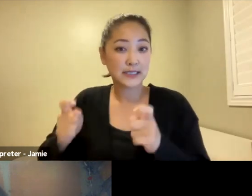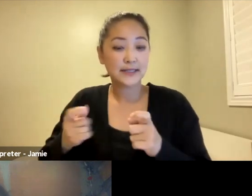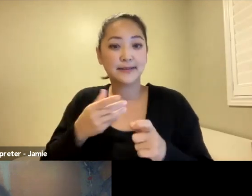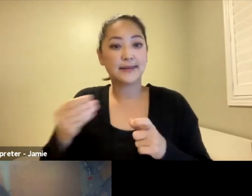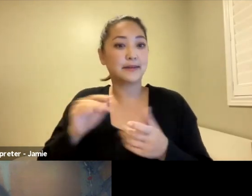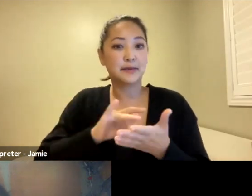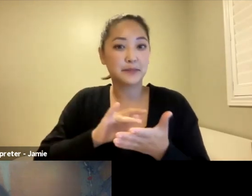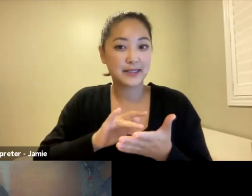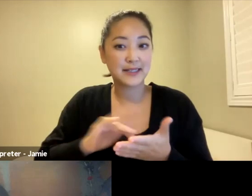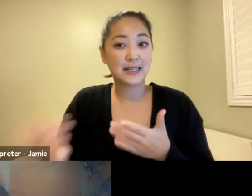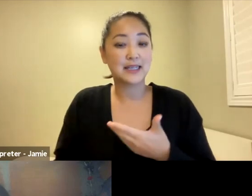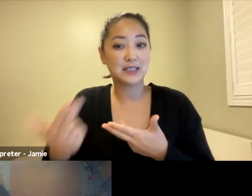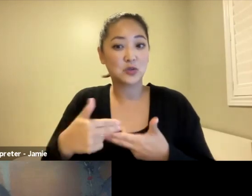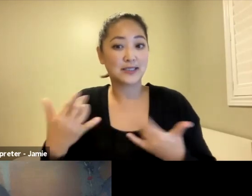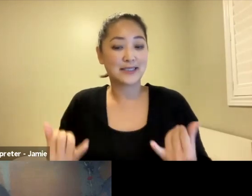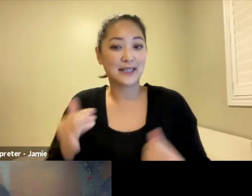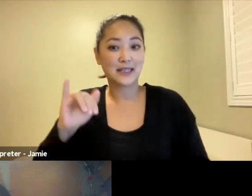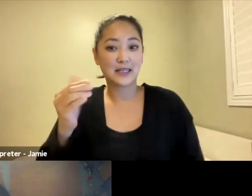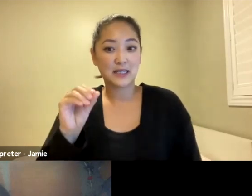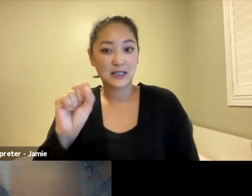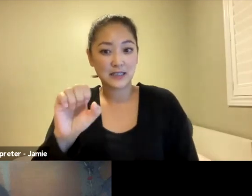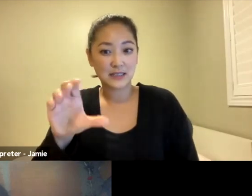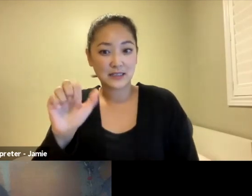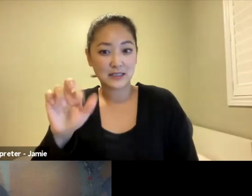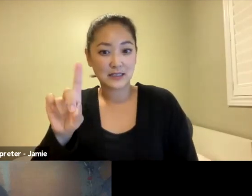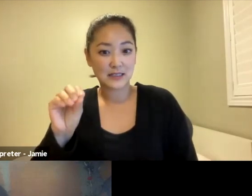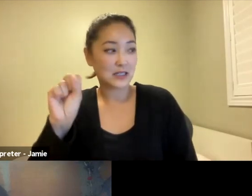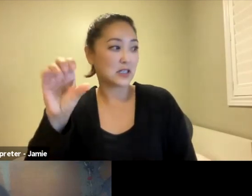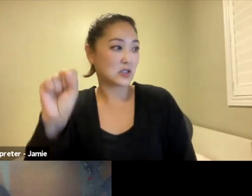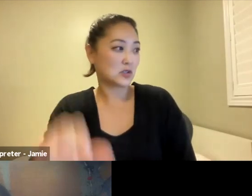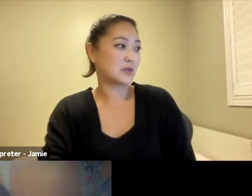And joining me today is José. And, José, did you want to introduce yourself quickly?